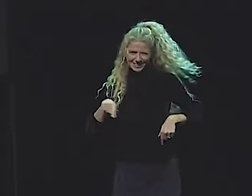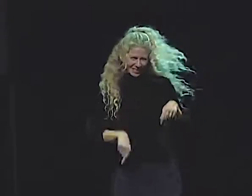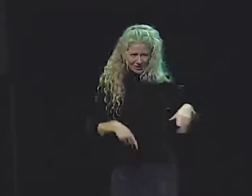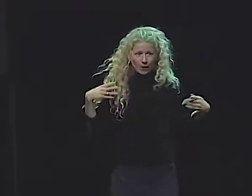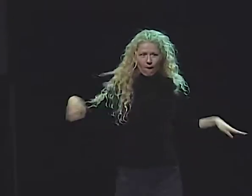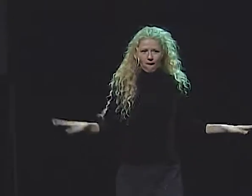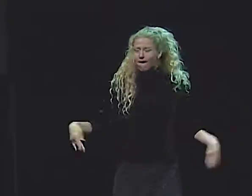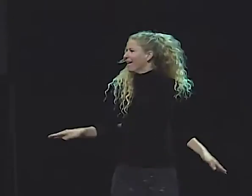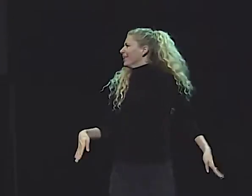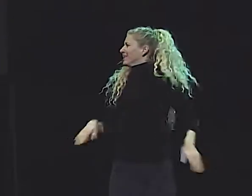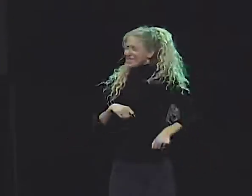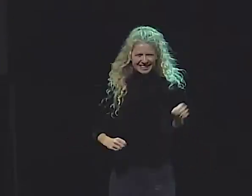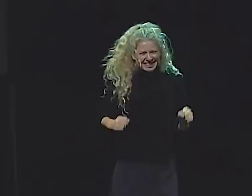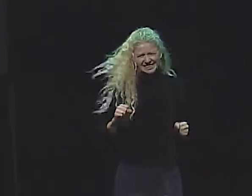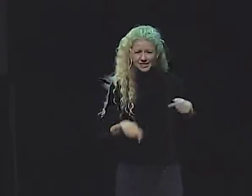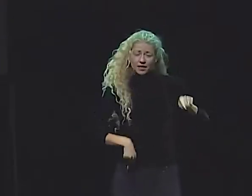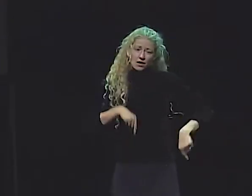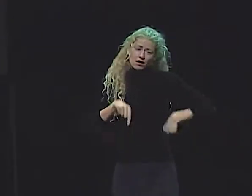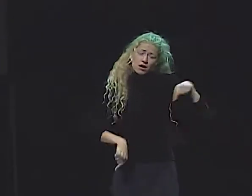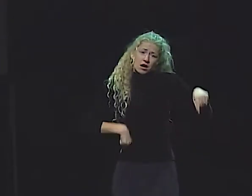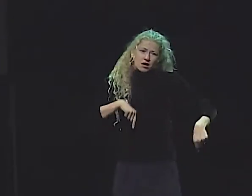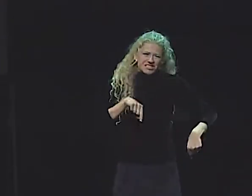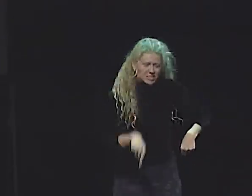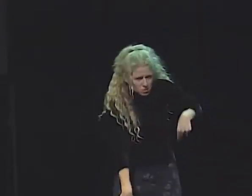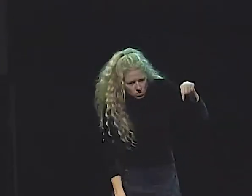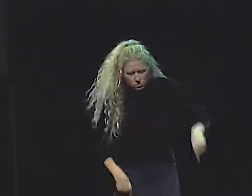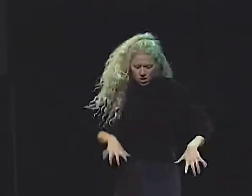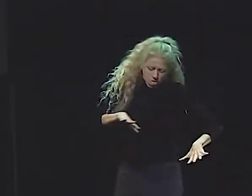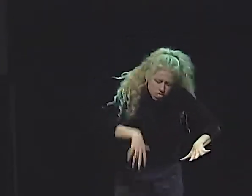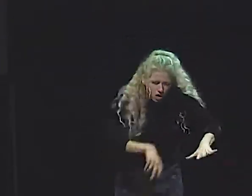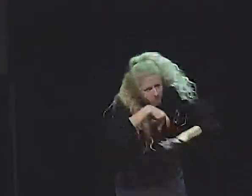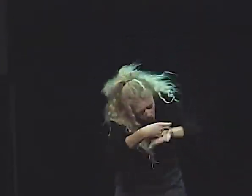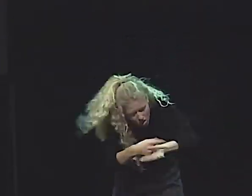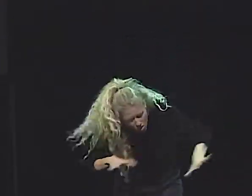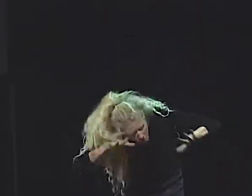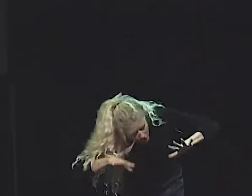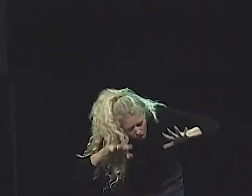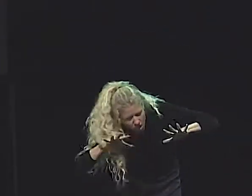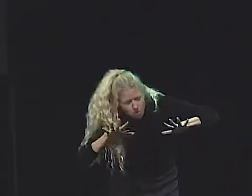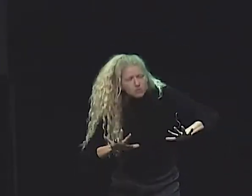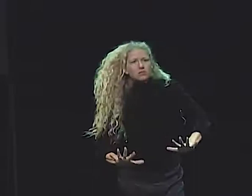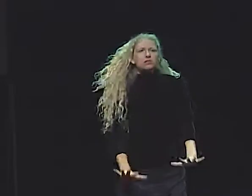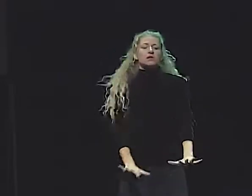"I WANT TO GO LOOK AROUND THERE. IT SOUNDS FUN. YOU GUYS STAY BEHIND AND FIGURE SOMETHING ELSE OUT,"